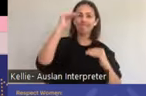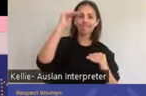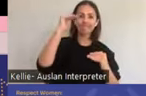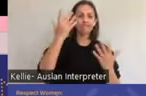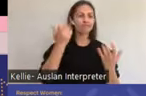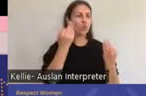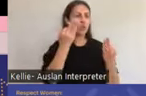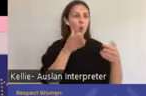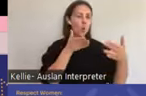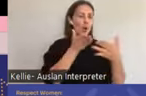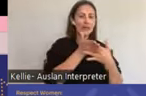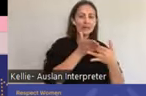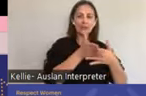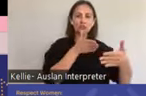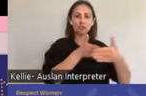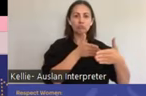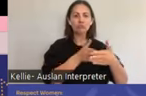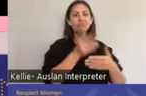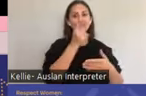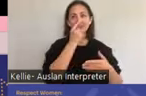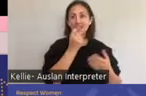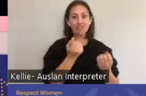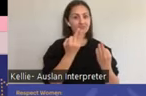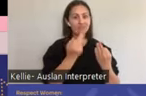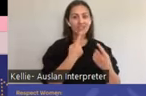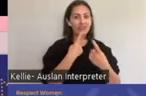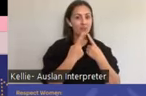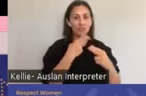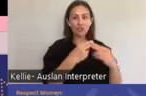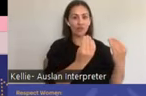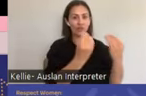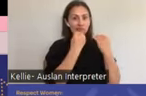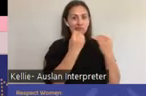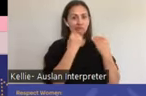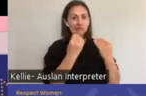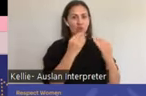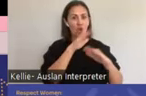increased risk of poorer health outcomes. We utilize an intersectional feminist